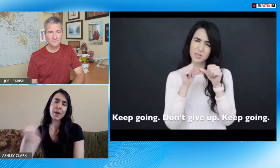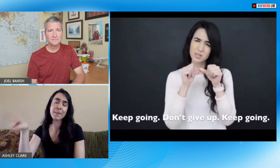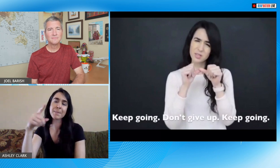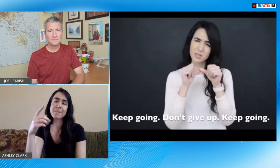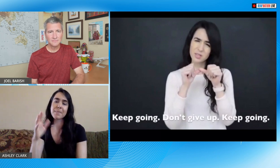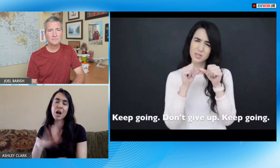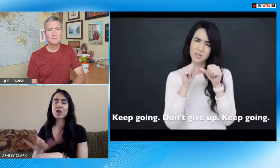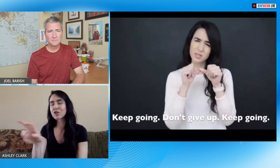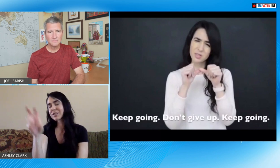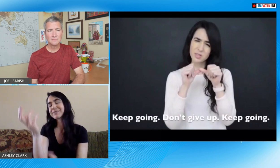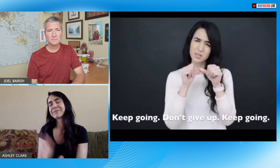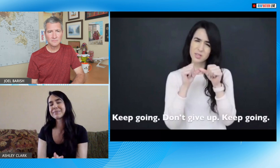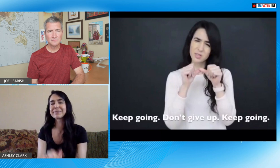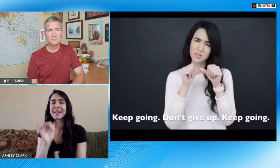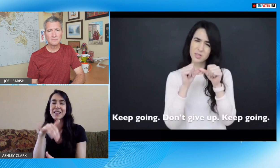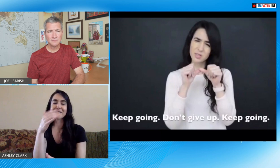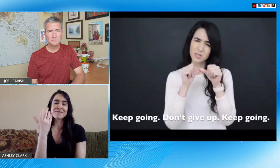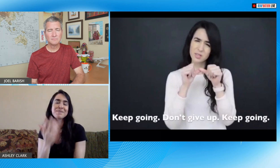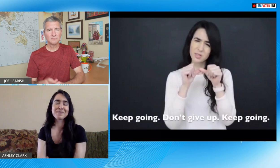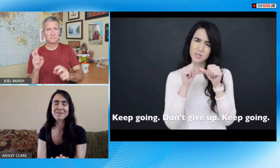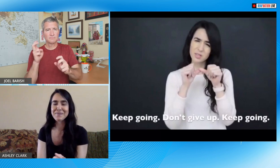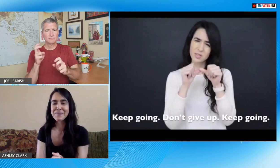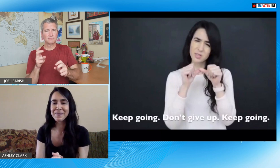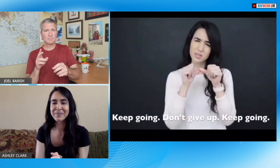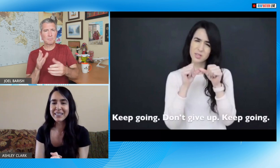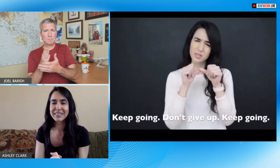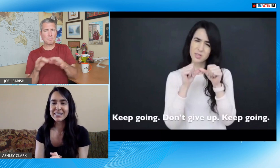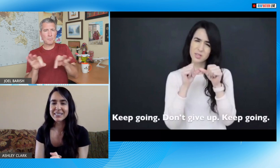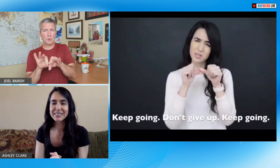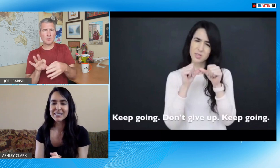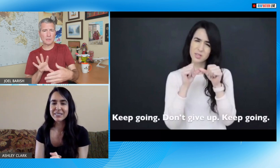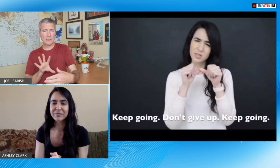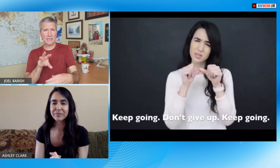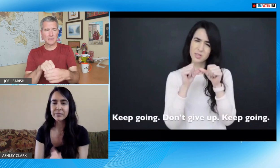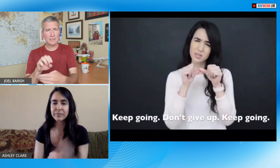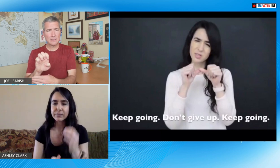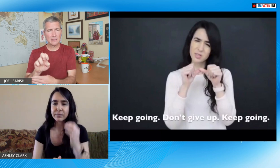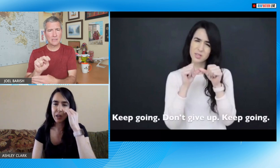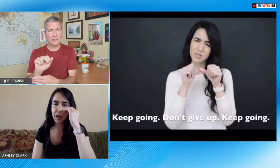them and encourage others on their journey yeah I mean it's just important